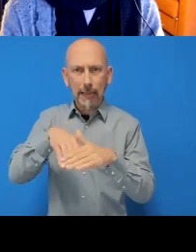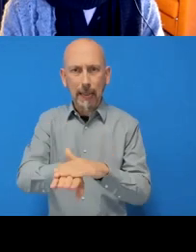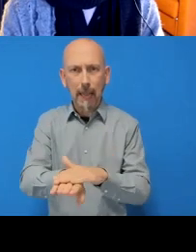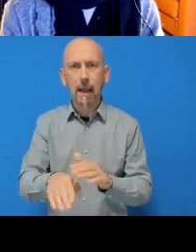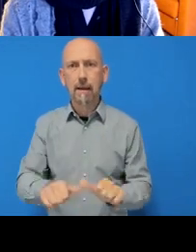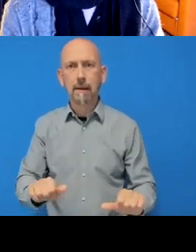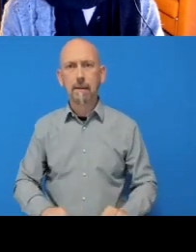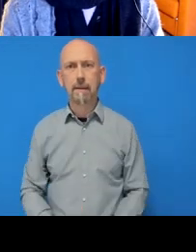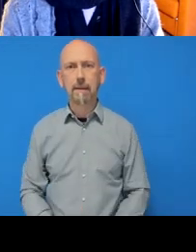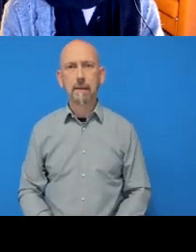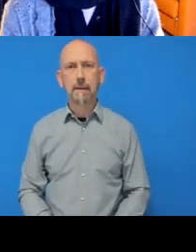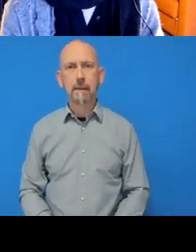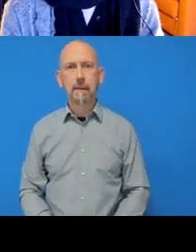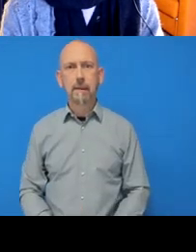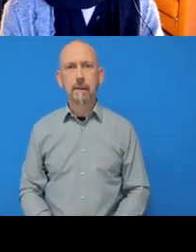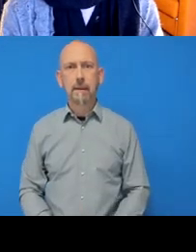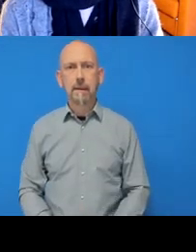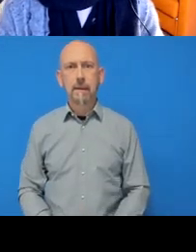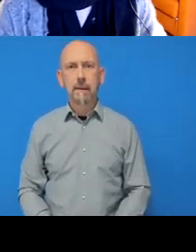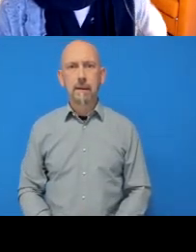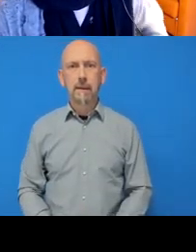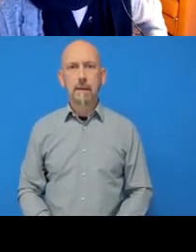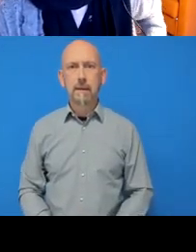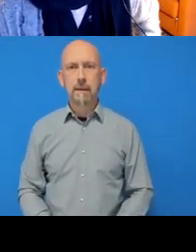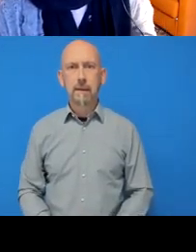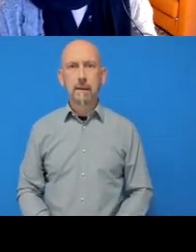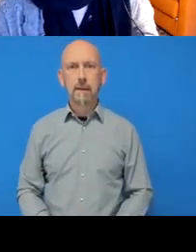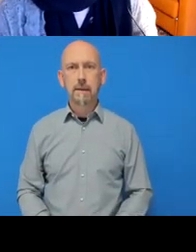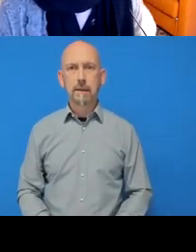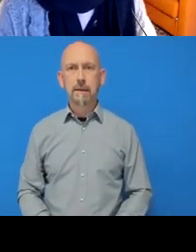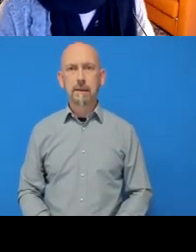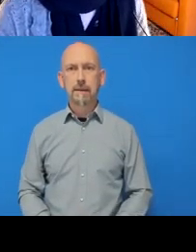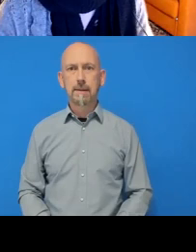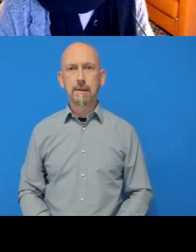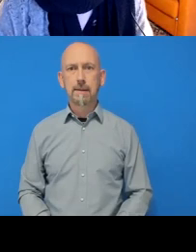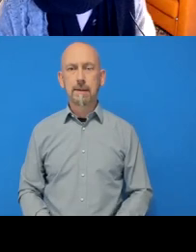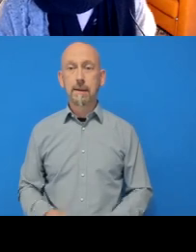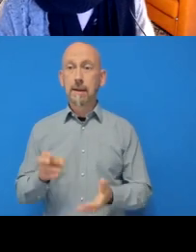And when you log in, it looks a little bit like- almost like a social media website